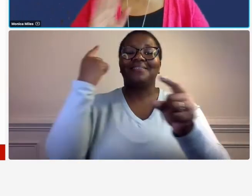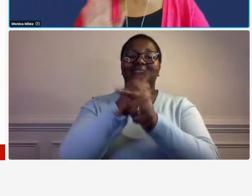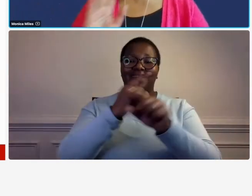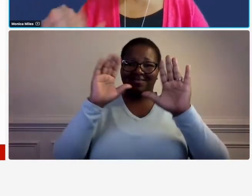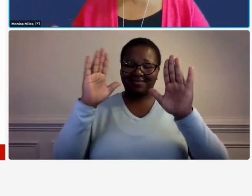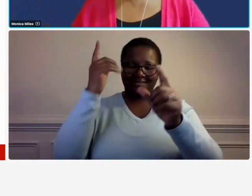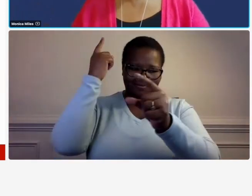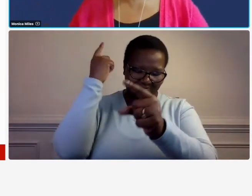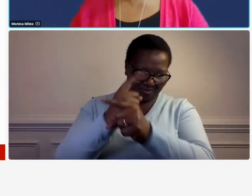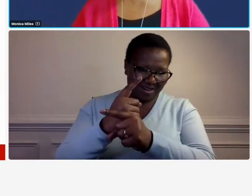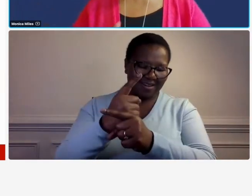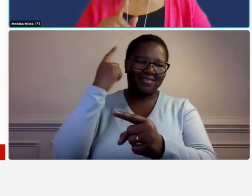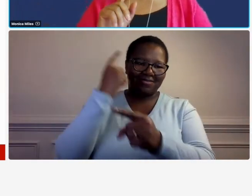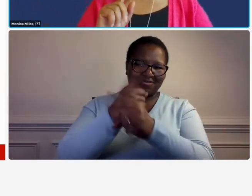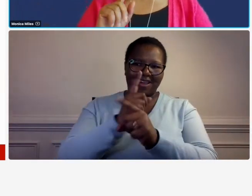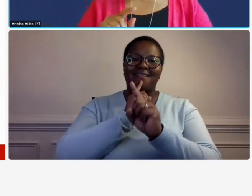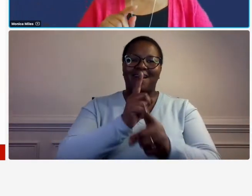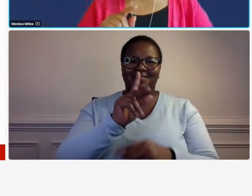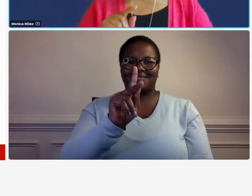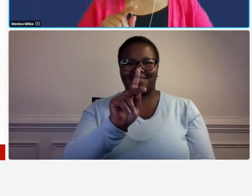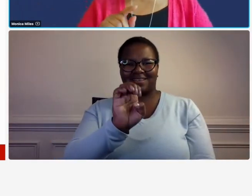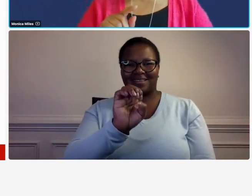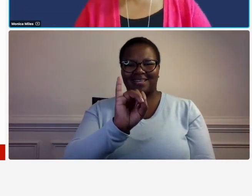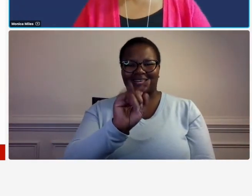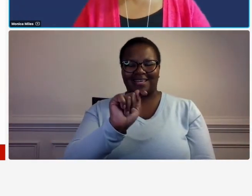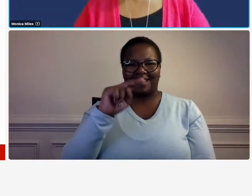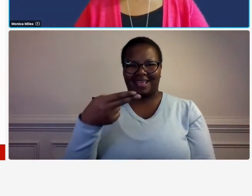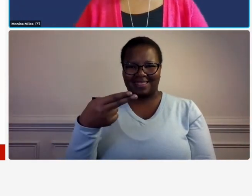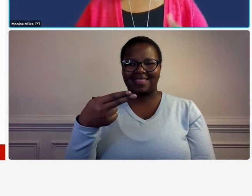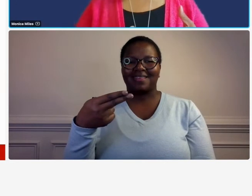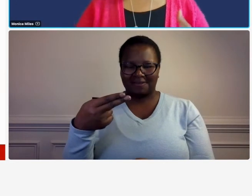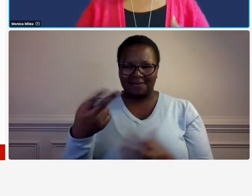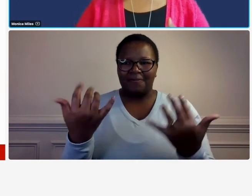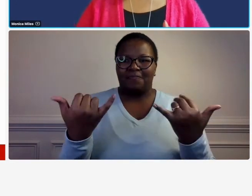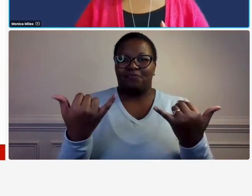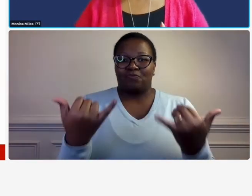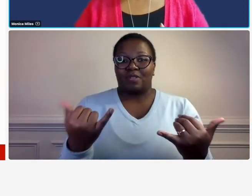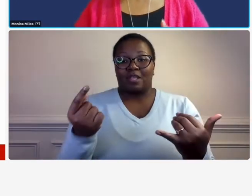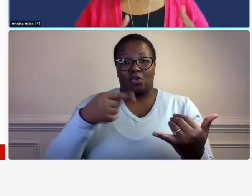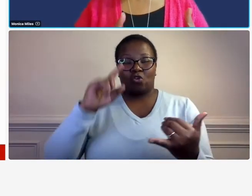totally the right answer keith so um you now have to consider whether you're going to have whether